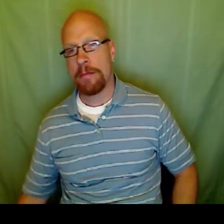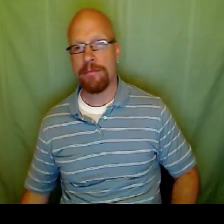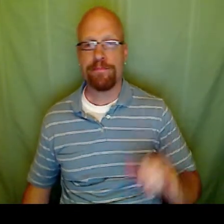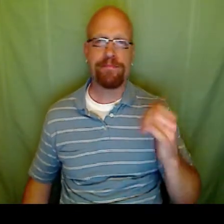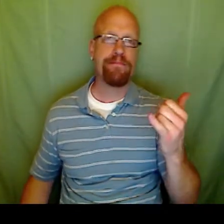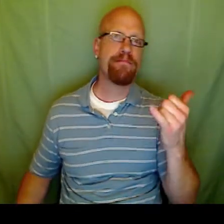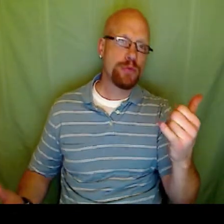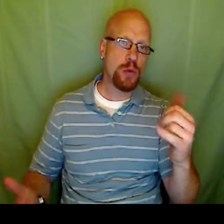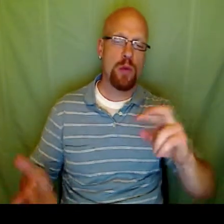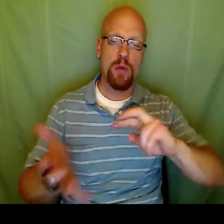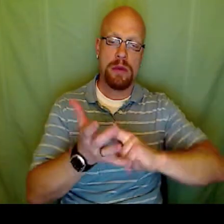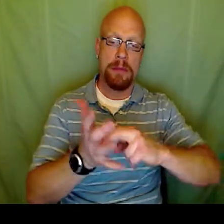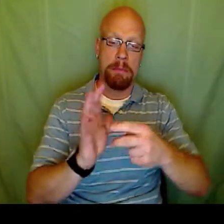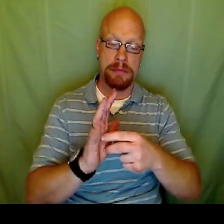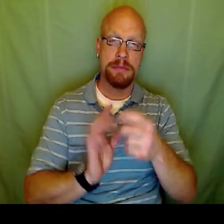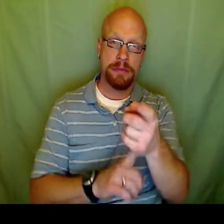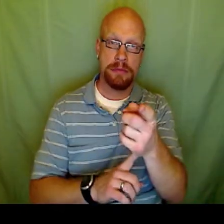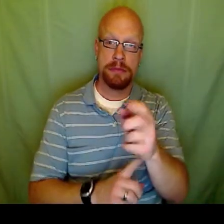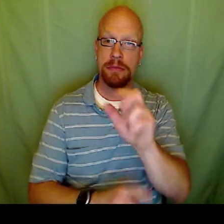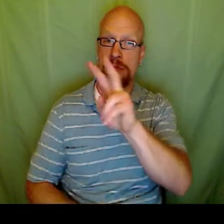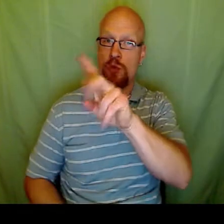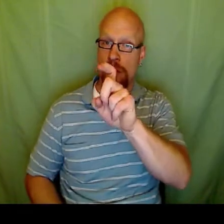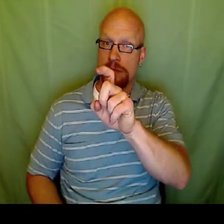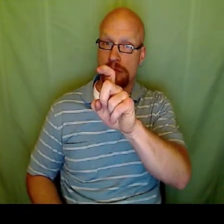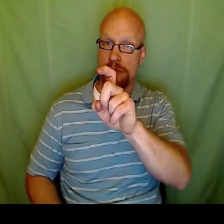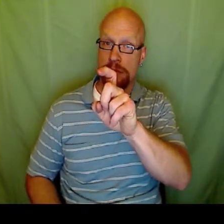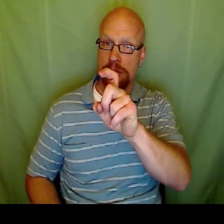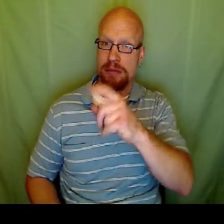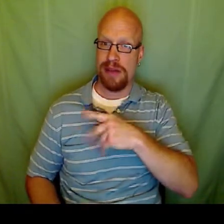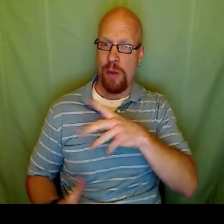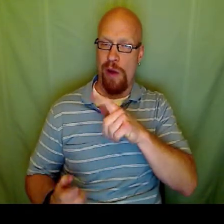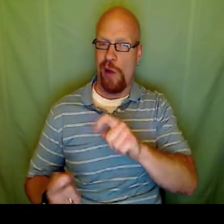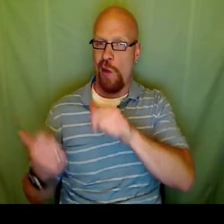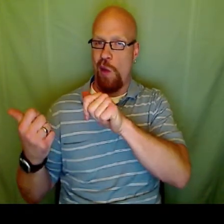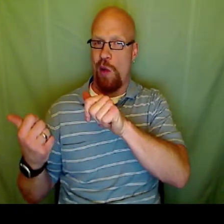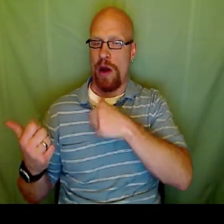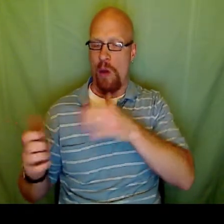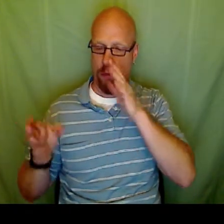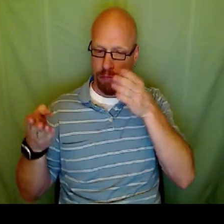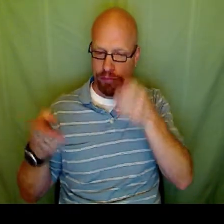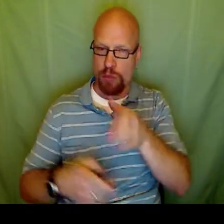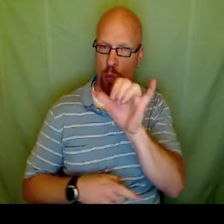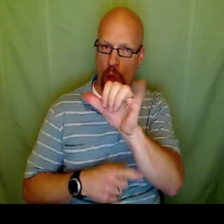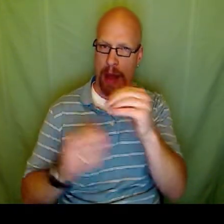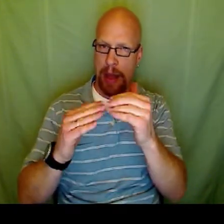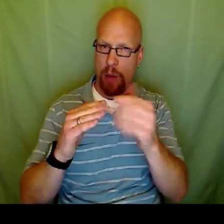with we have 2x plus y equals 13. What that means is in order to isolate the y I need